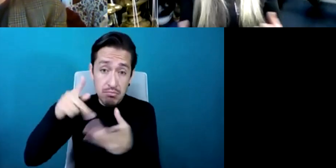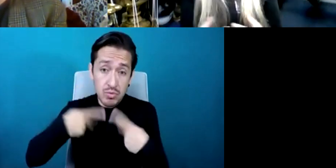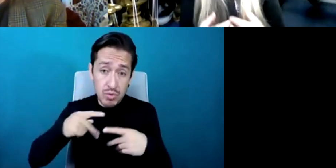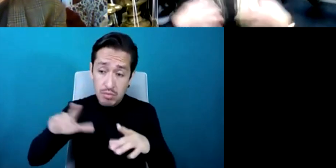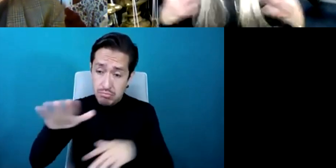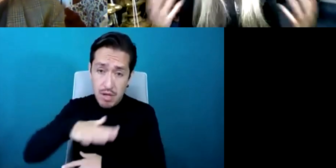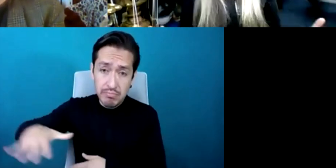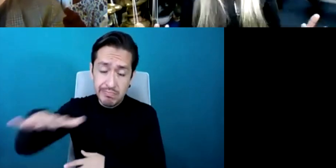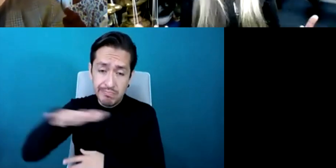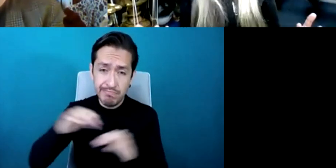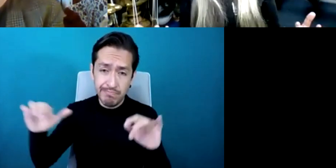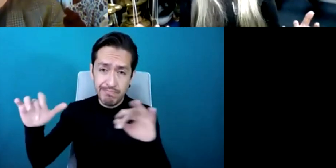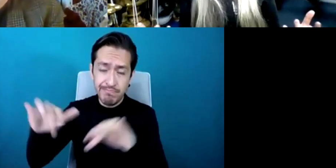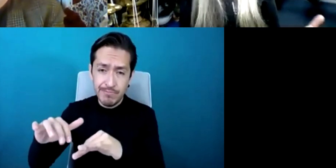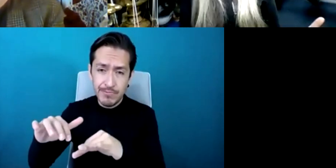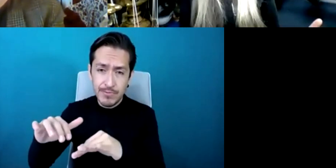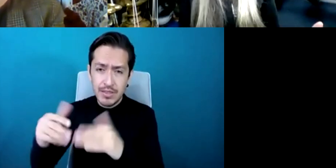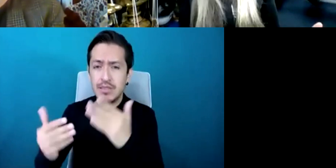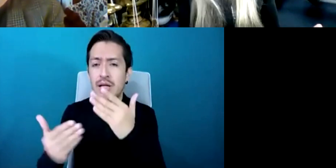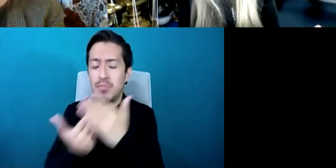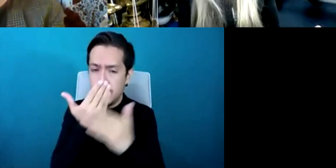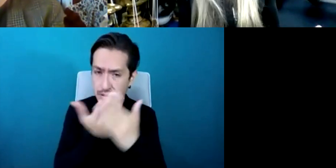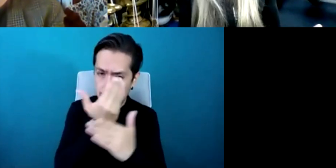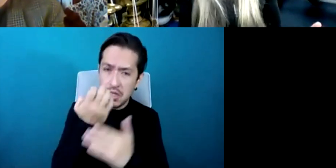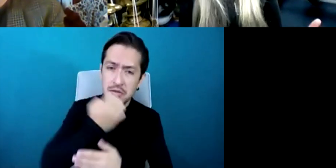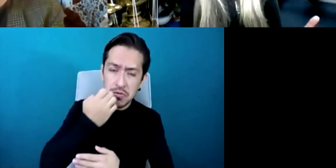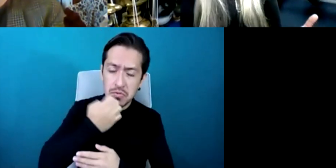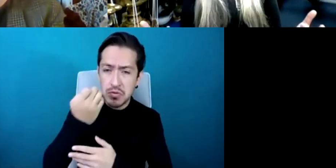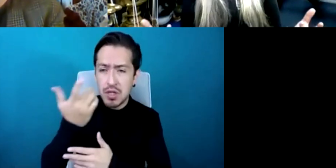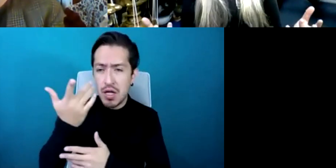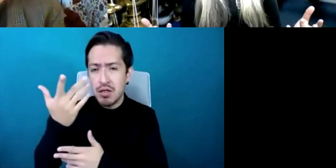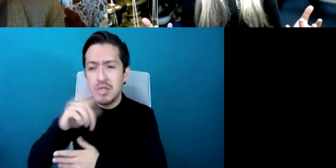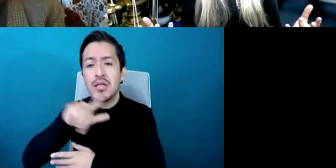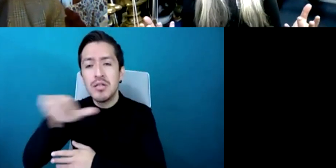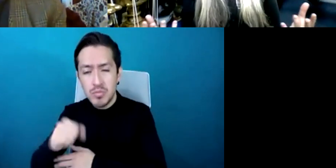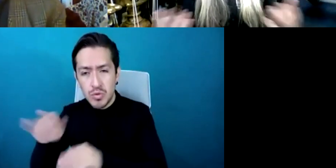and then in the evening and weekends it belonged to the community and that meant that it was